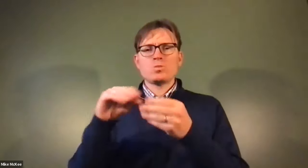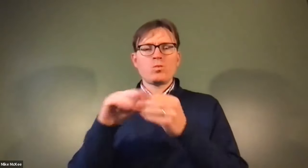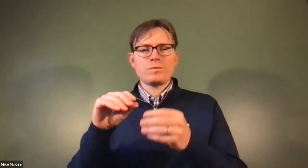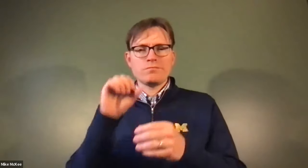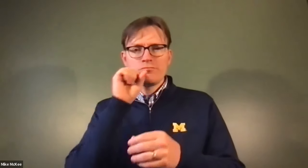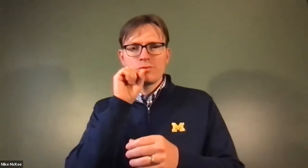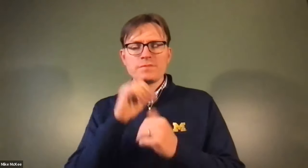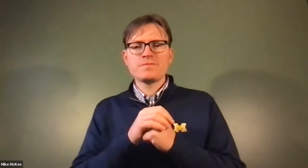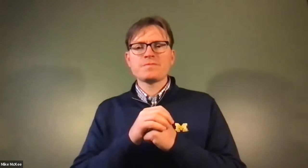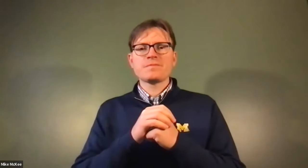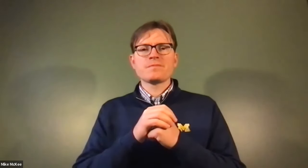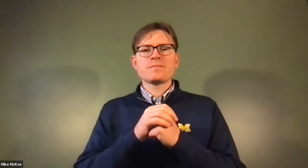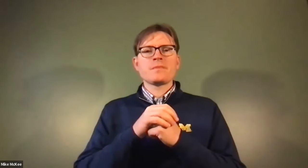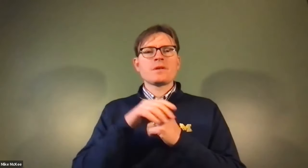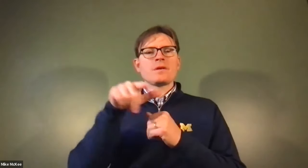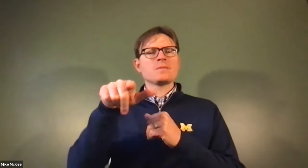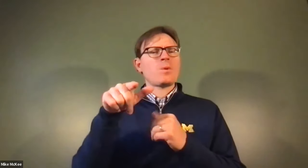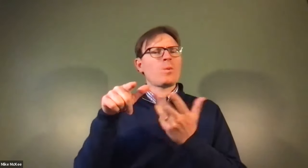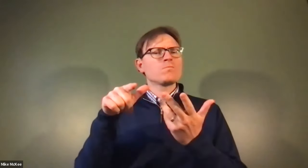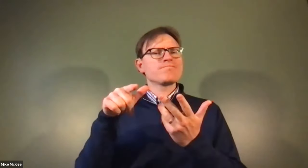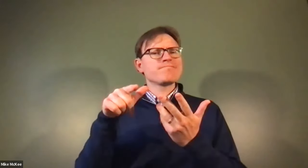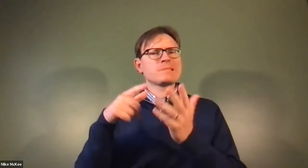James Cech: wow, thank you for sharing your story Dr siddiqi.